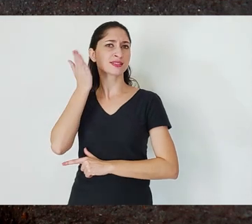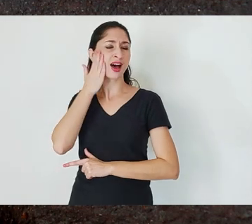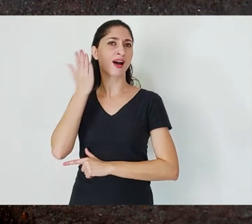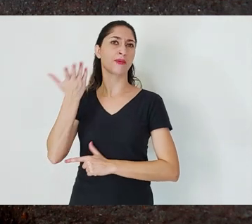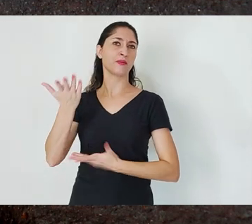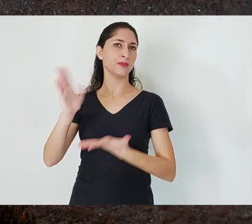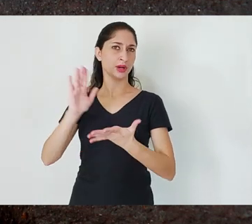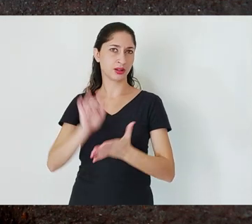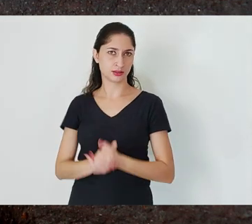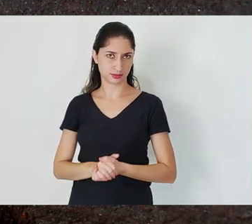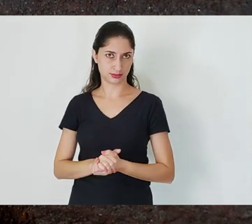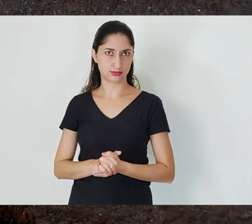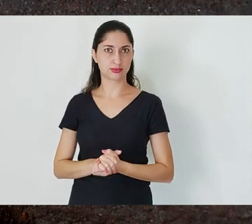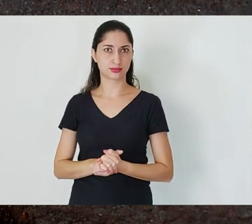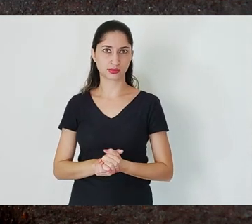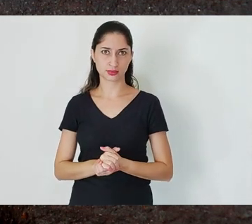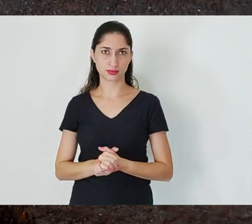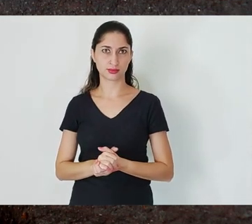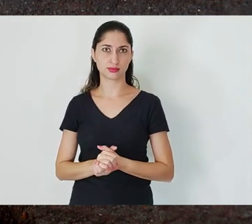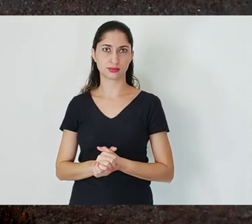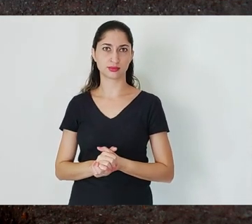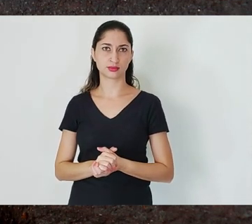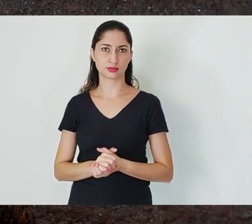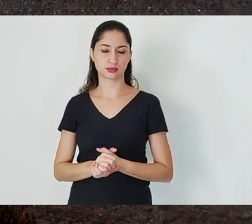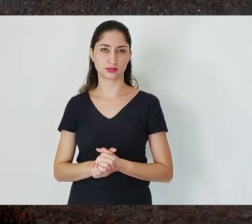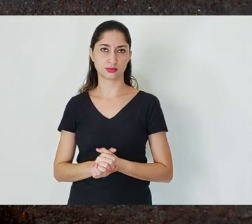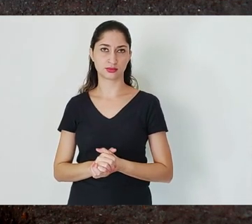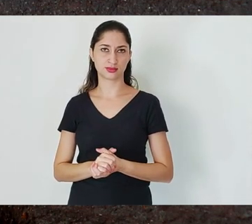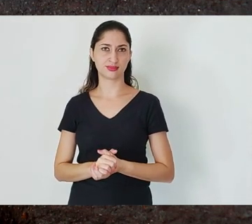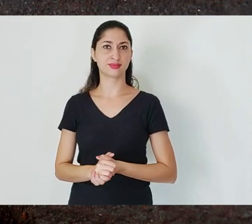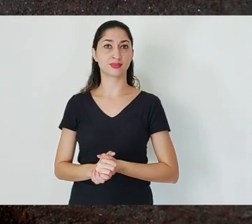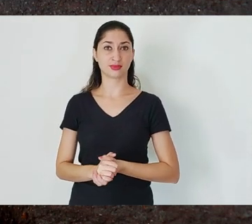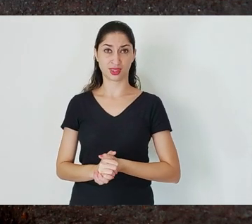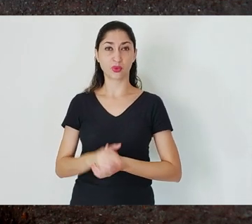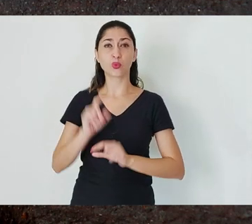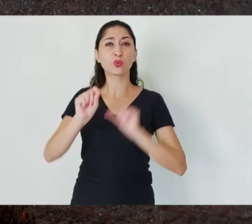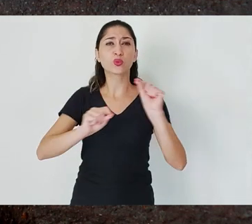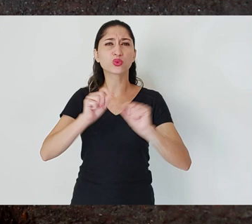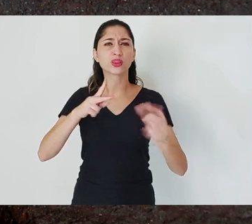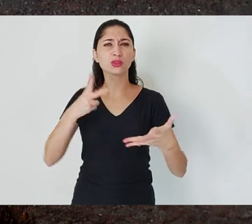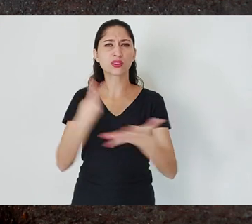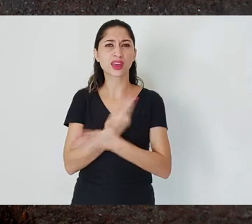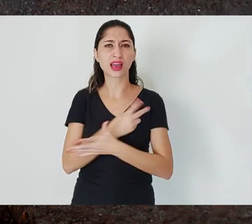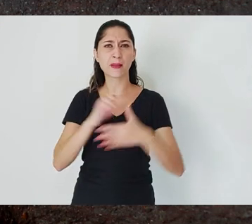These are all cases of neglicence on the part of companies and public